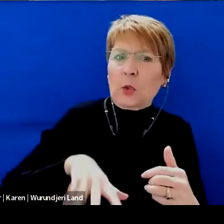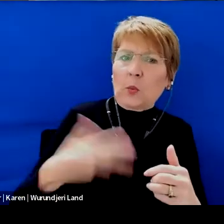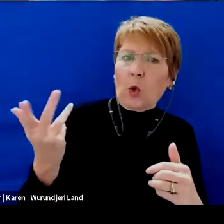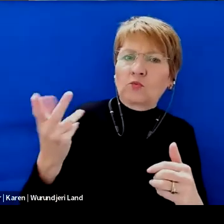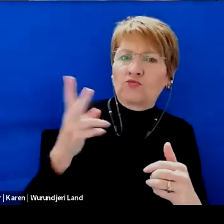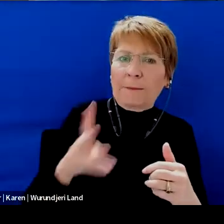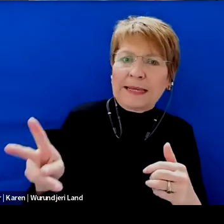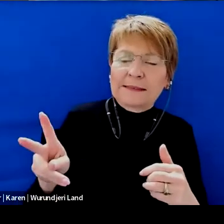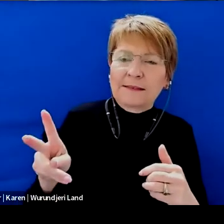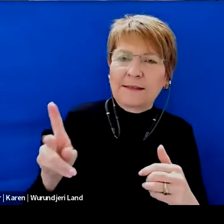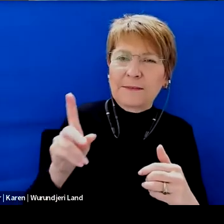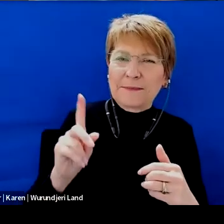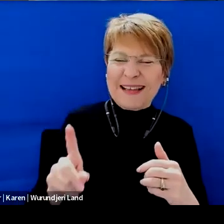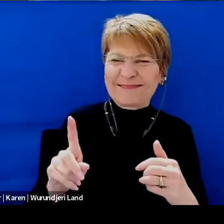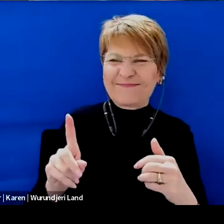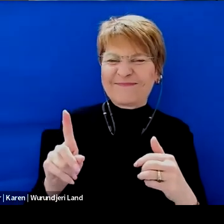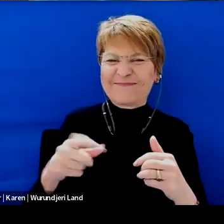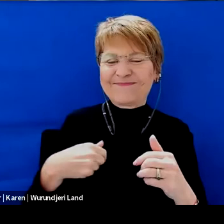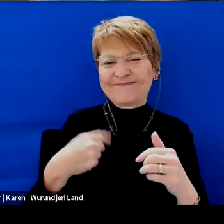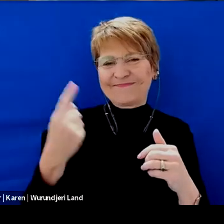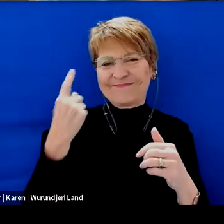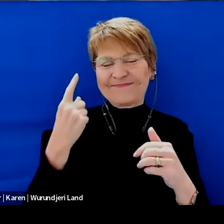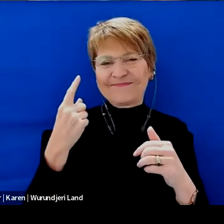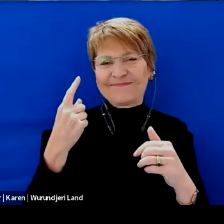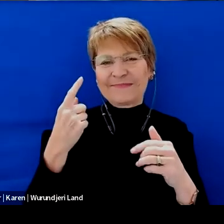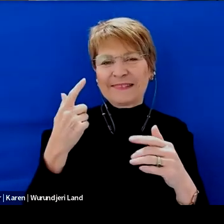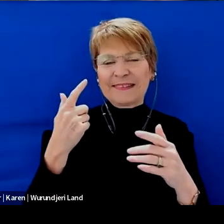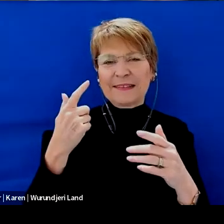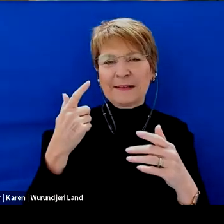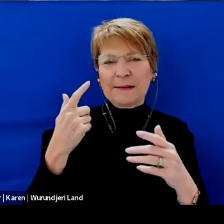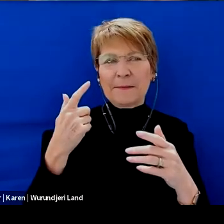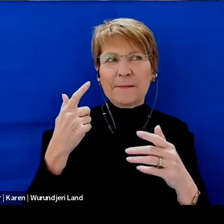what parents should really do is,